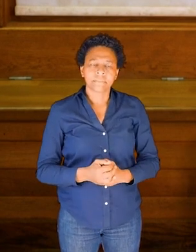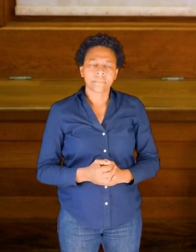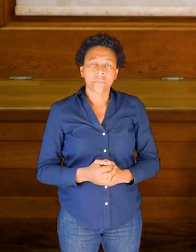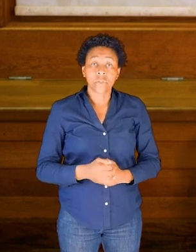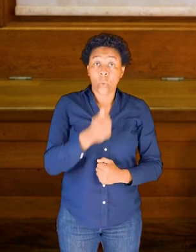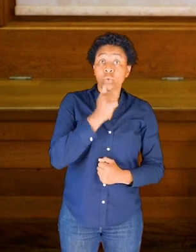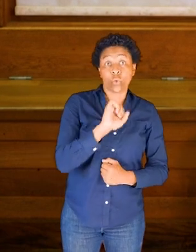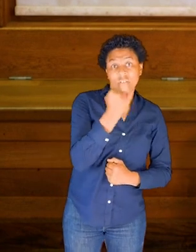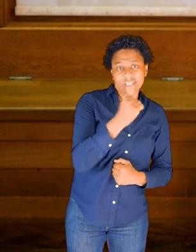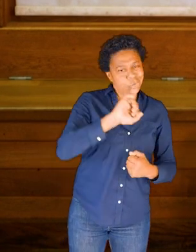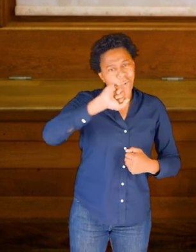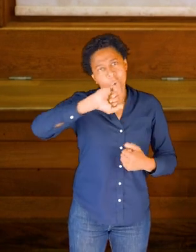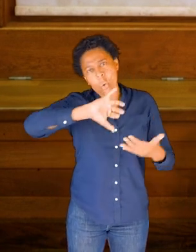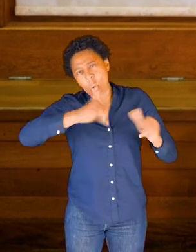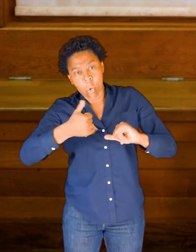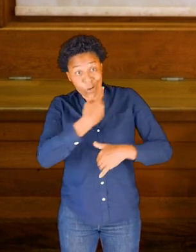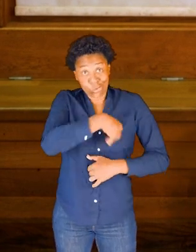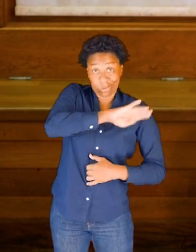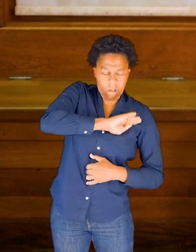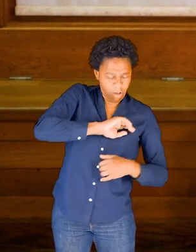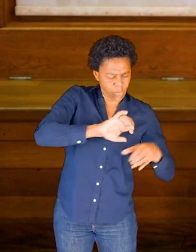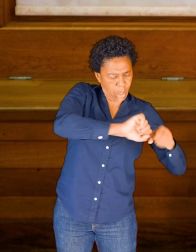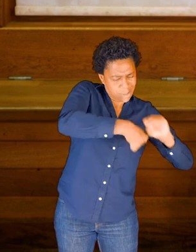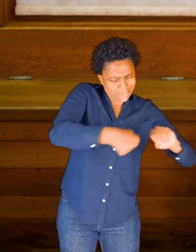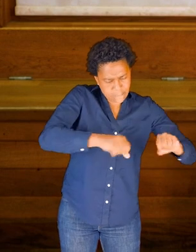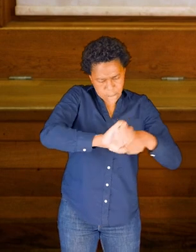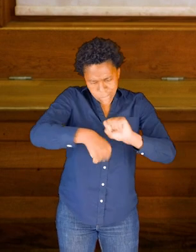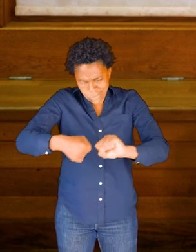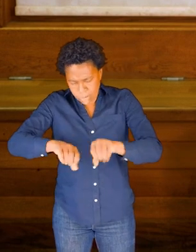your scarf, just having a bit more time to explore